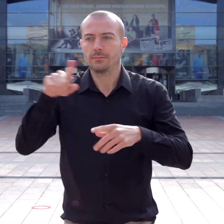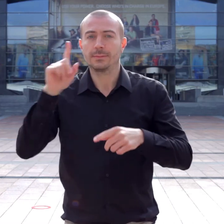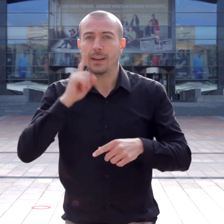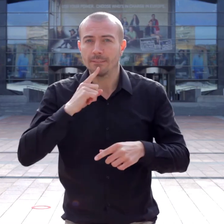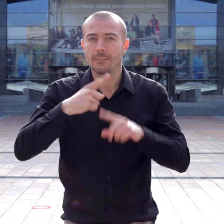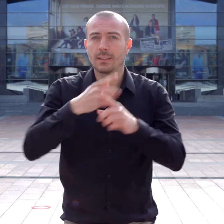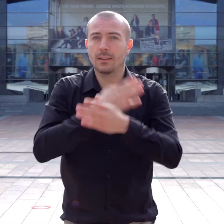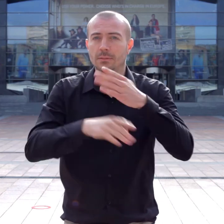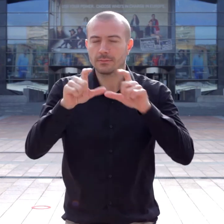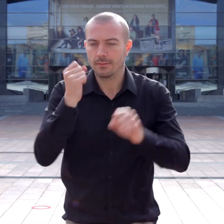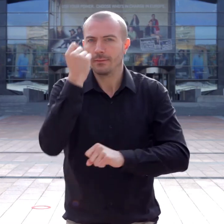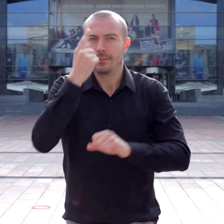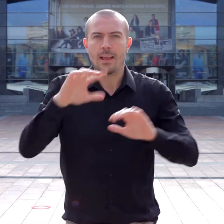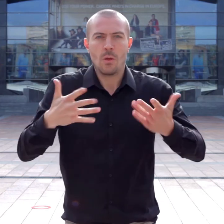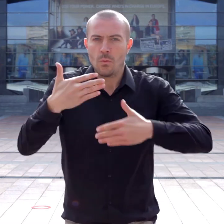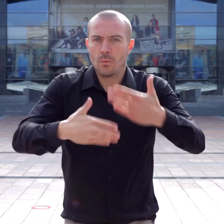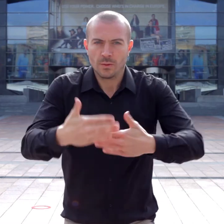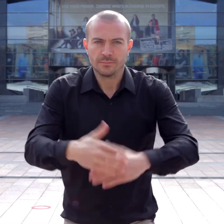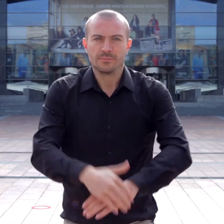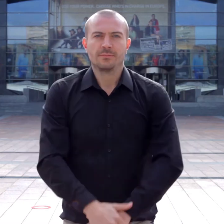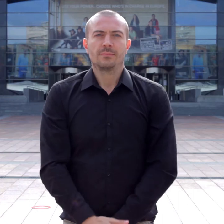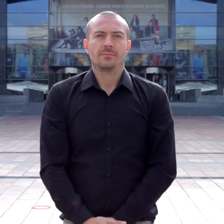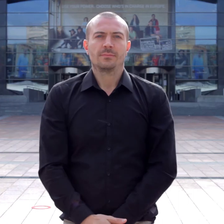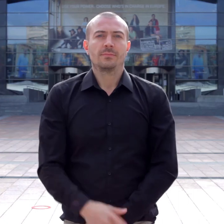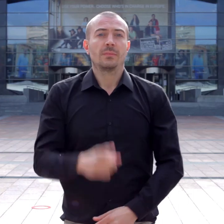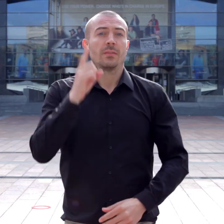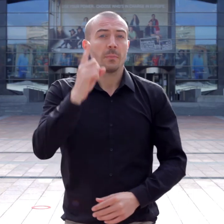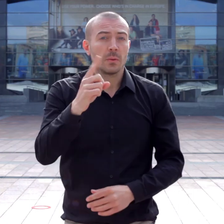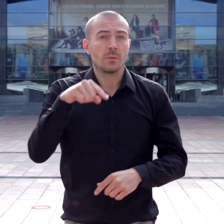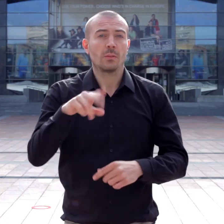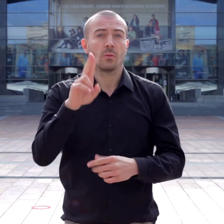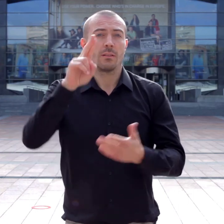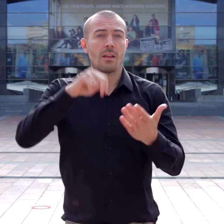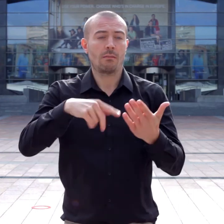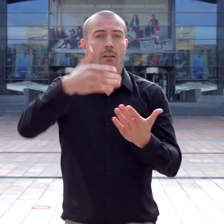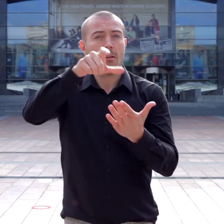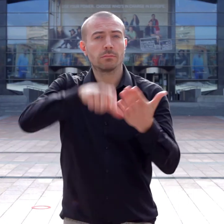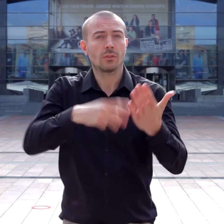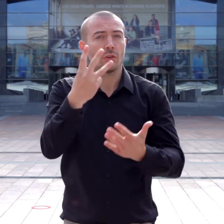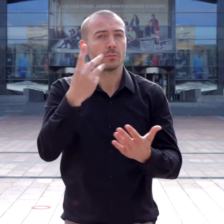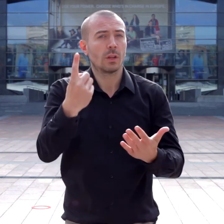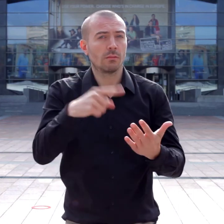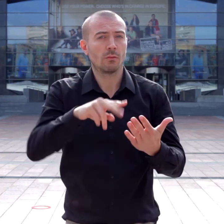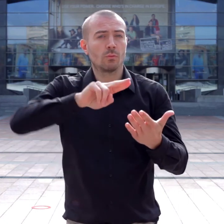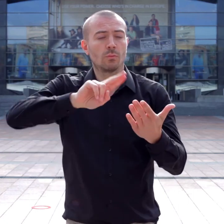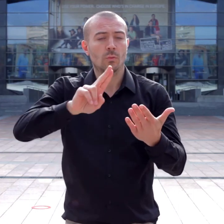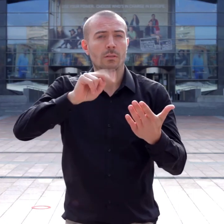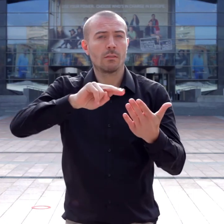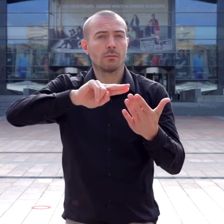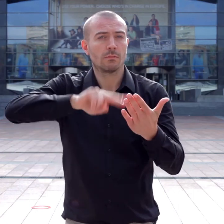For EUD, this must also include accessible information in formats that deaf and other disabled citizens can fully understand.